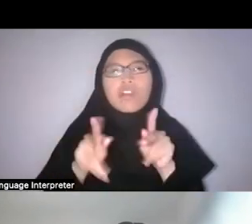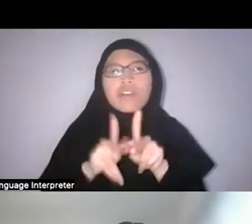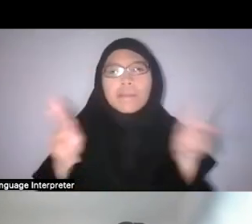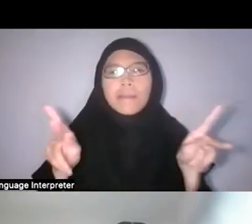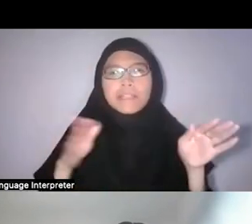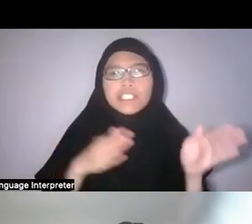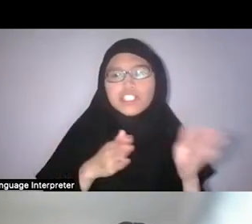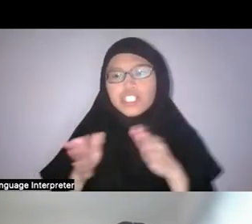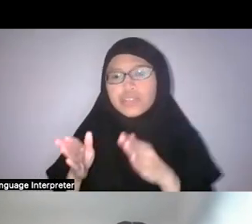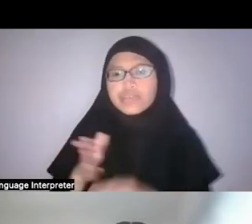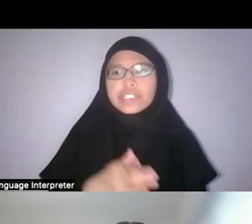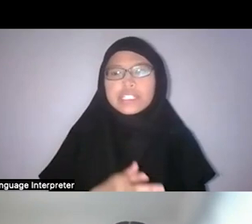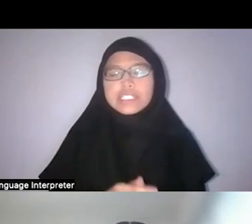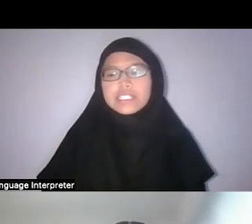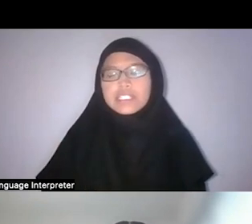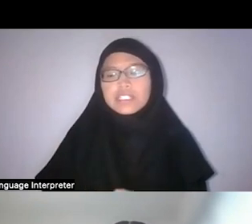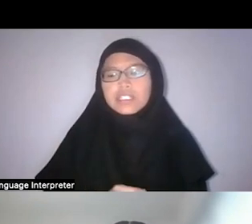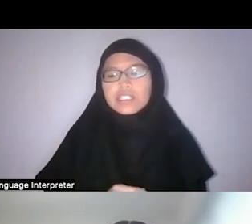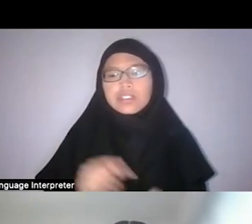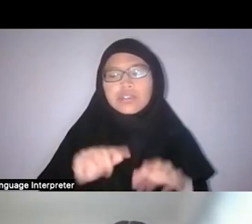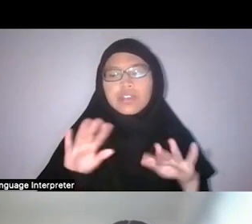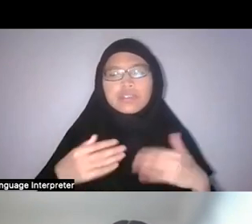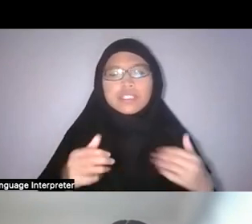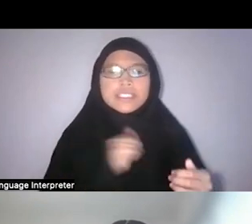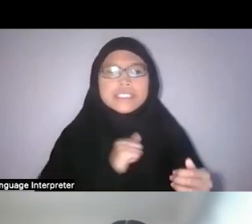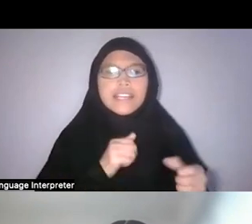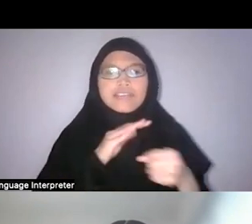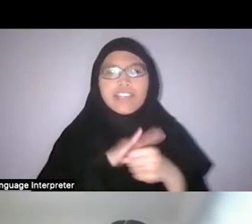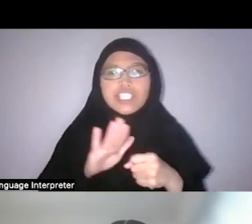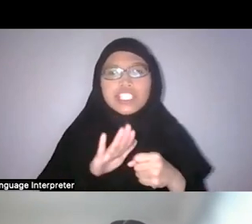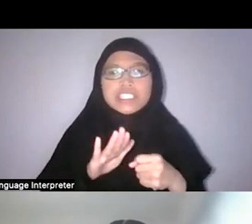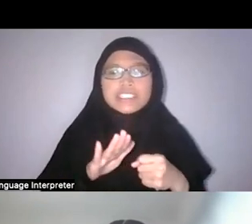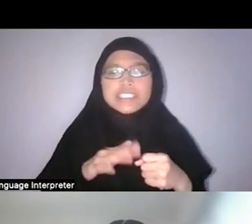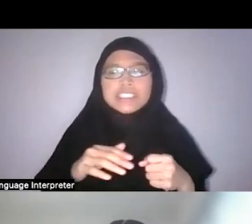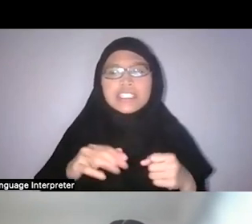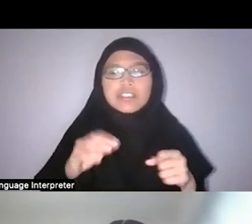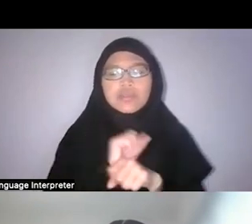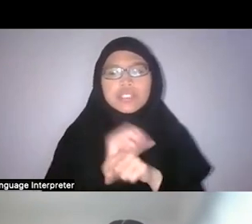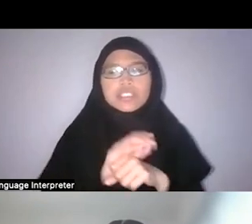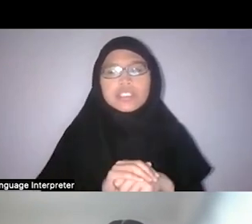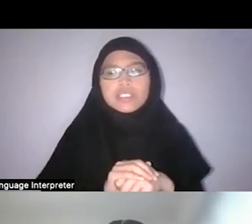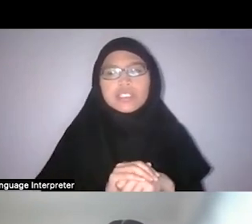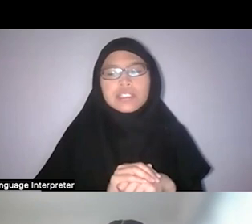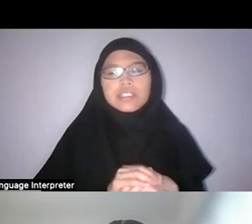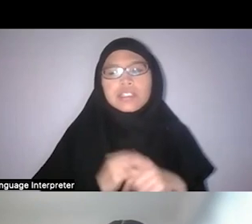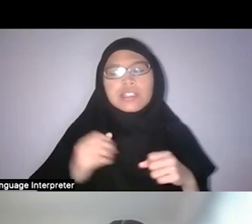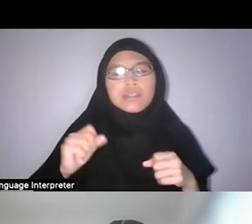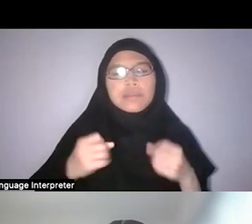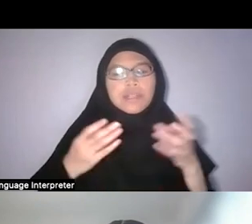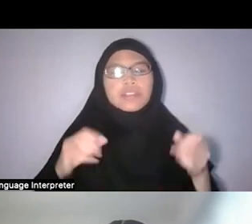in how this sort of self-sufficiency worked. And indeed a lot of these memories,